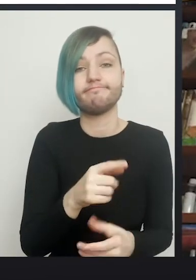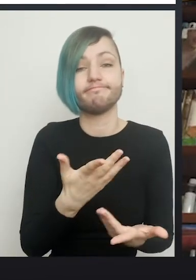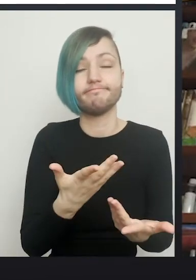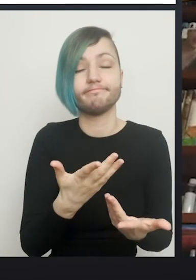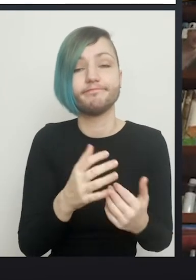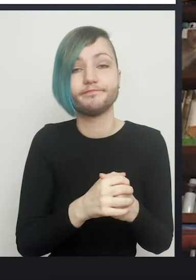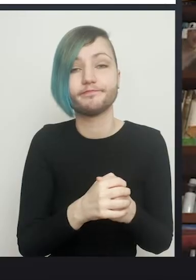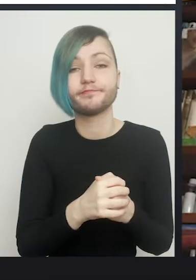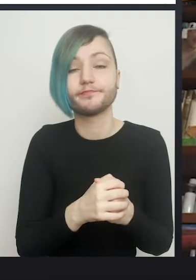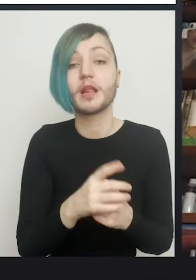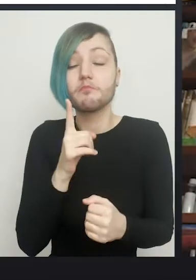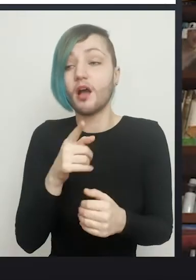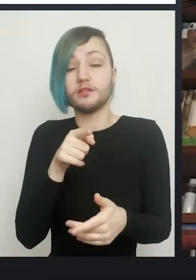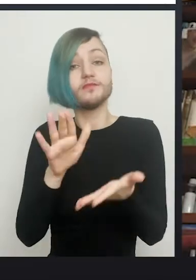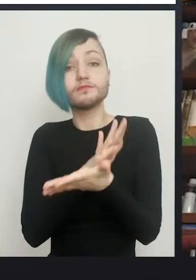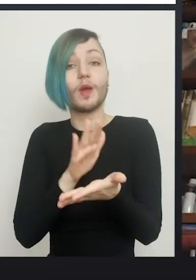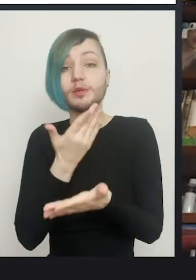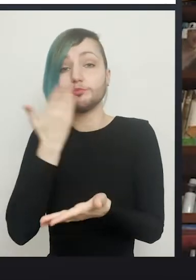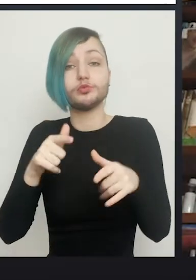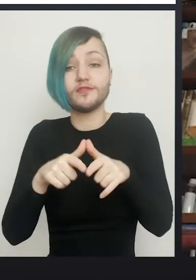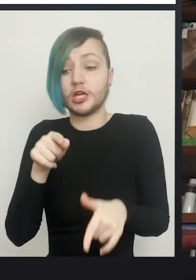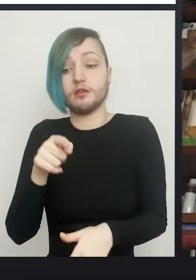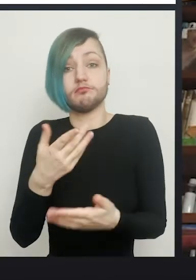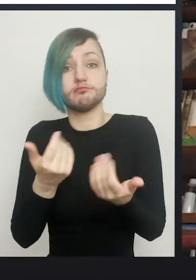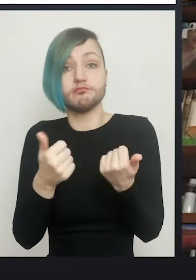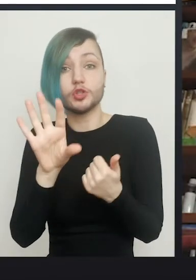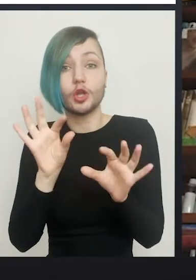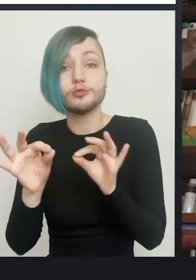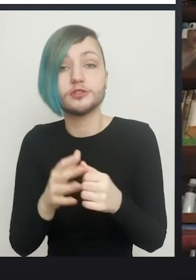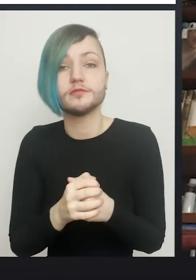But if you're happy with that, it's a good option. Because the skin has been lost, hasn't it, at that point.